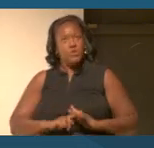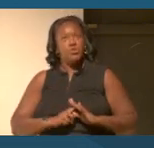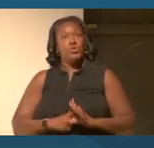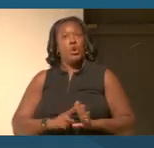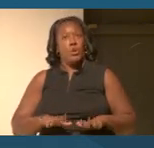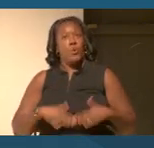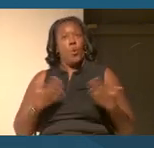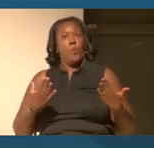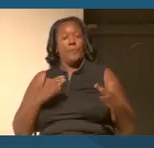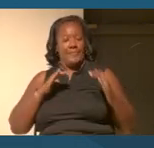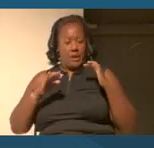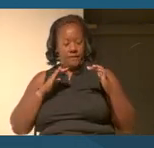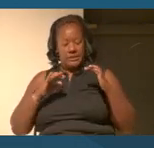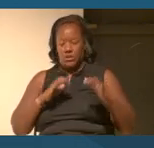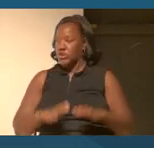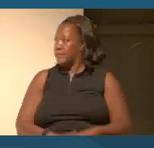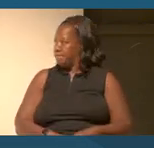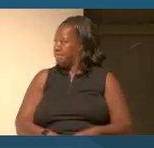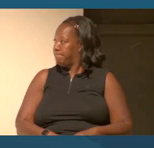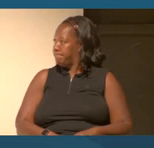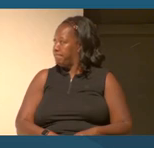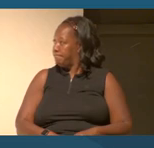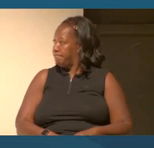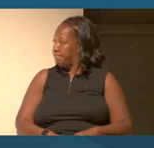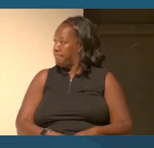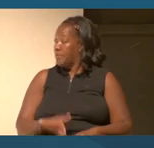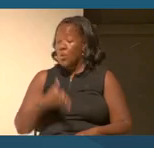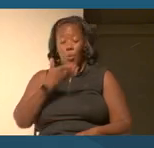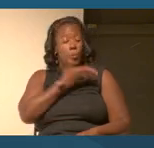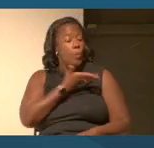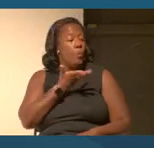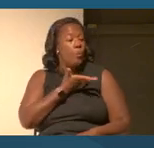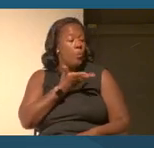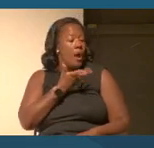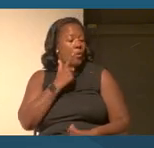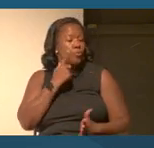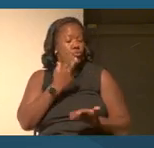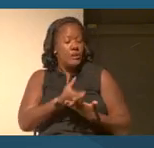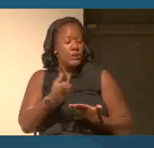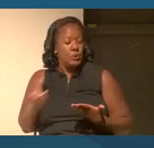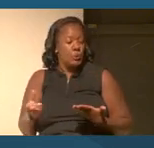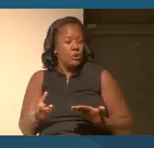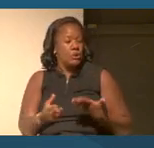Are there resources that you would point me to that helps me have a better historical